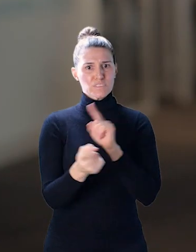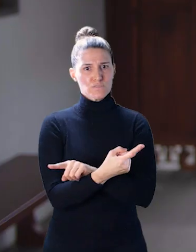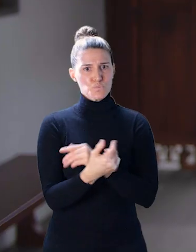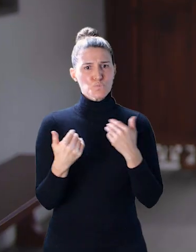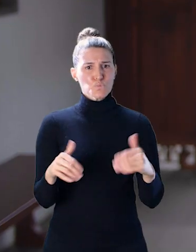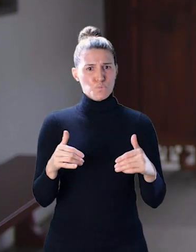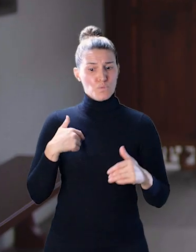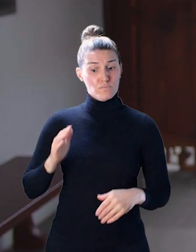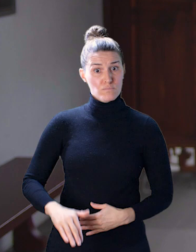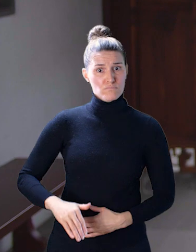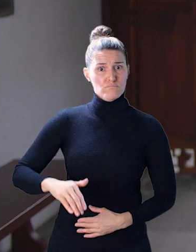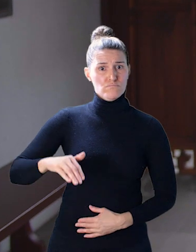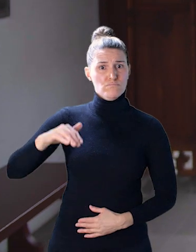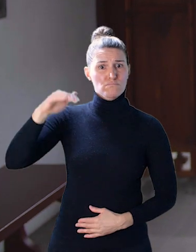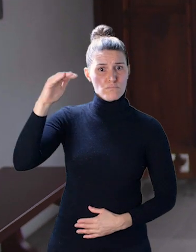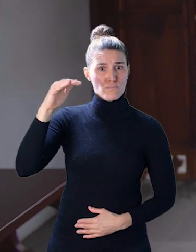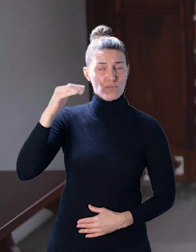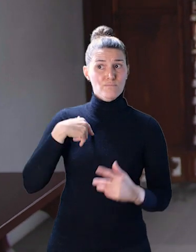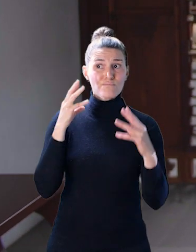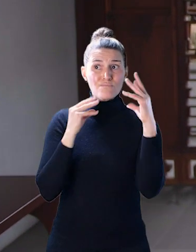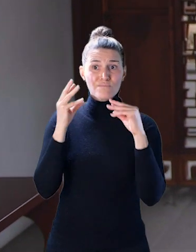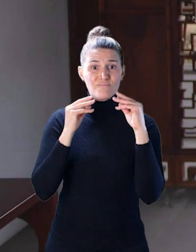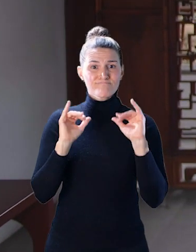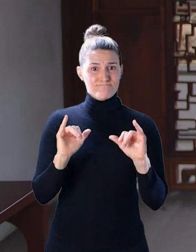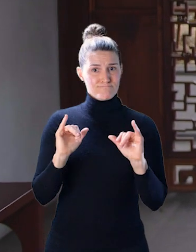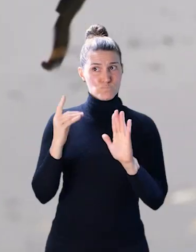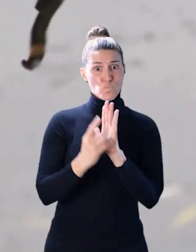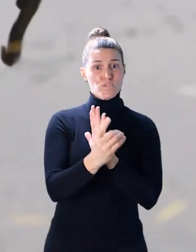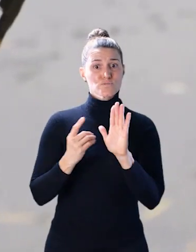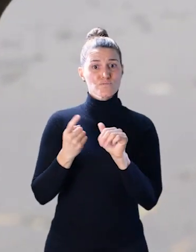First it was as a child, then as I got older, experiencing